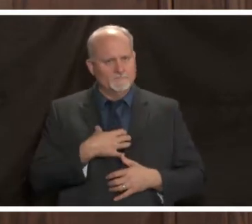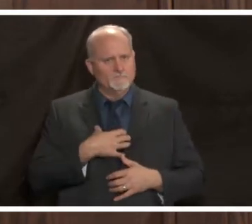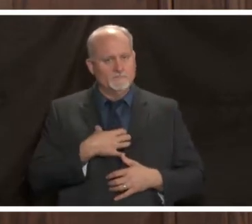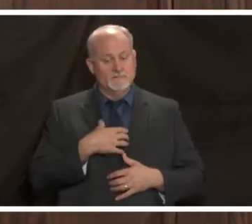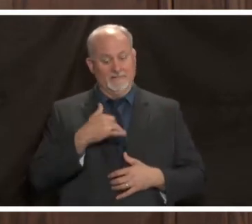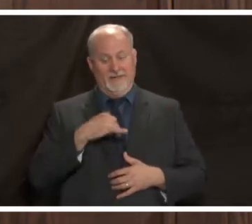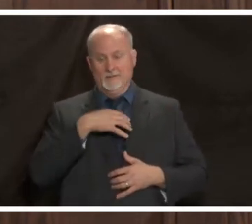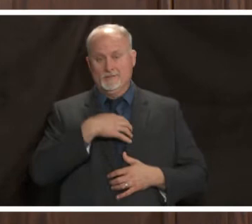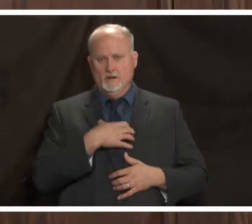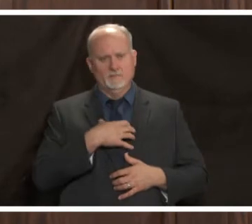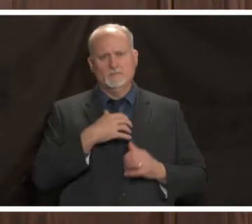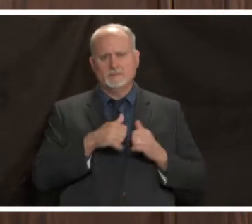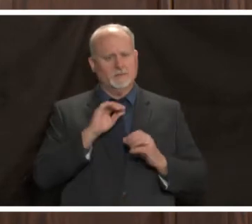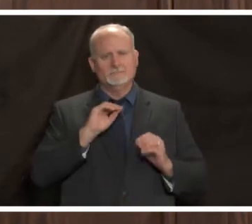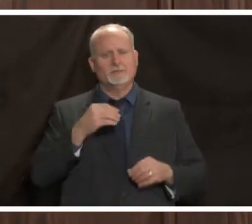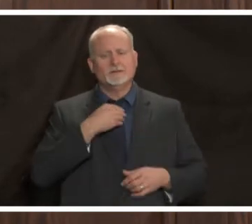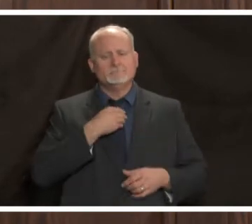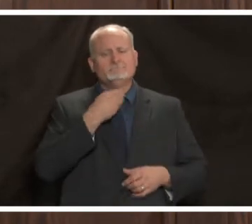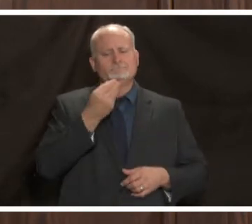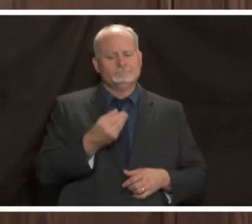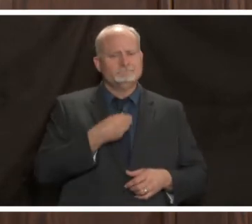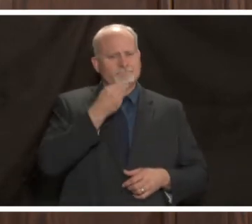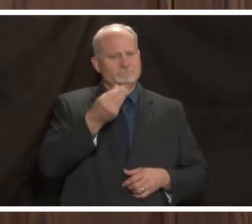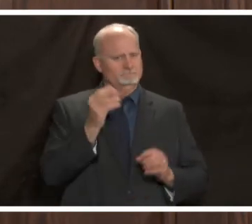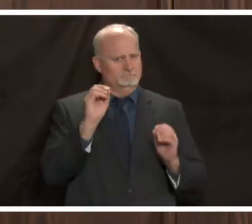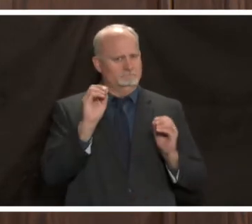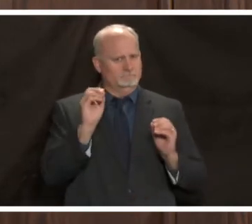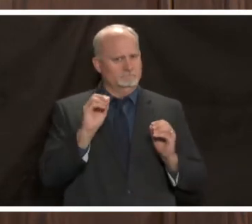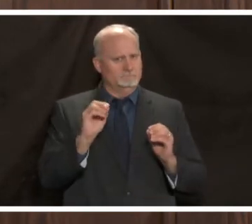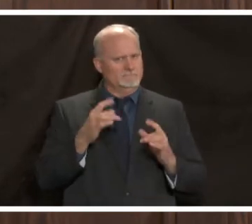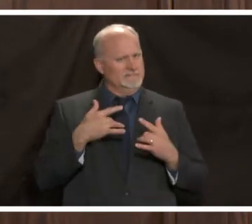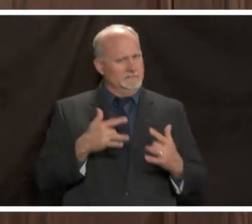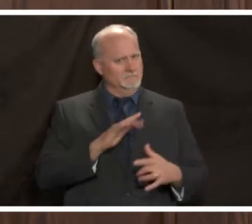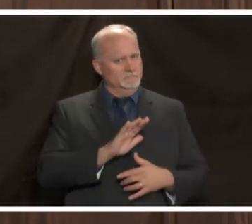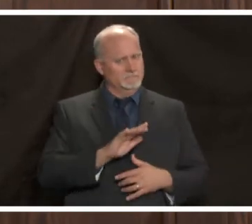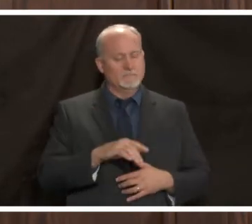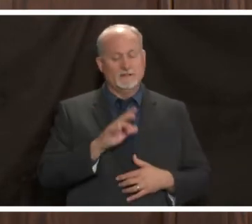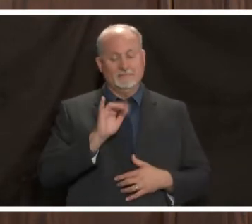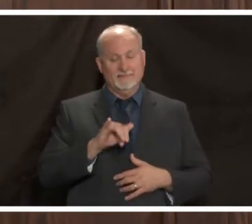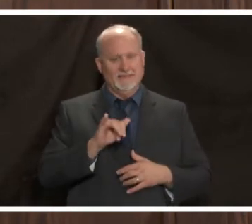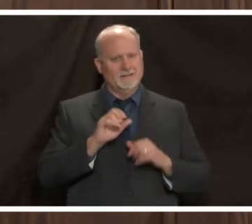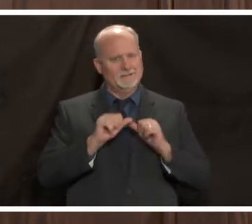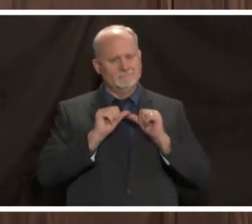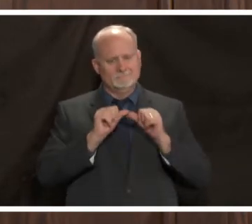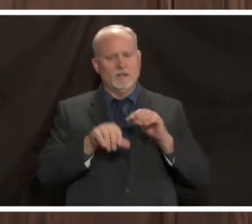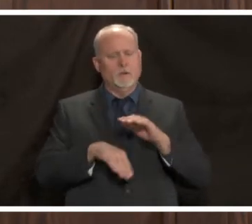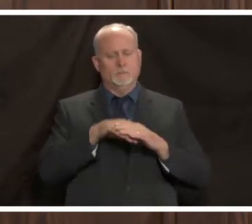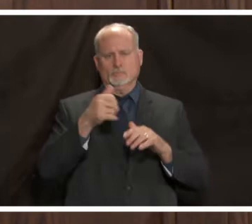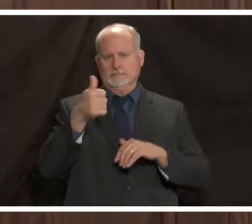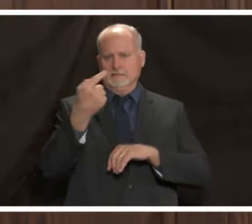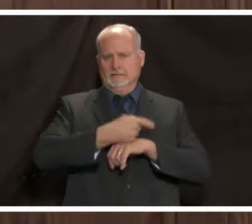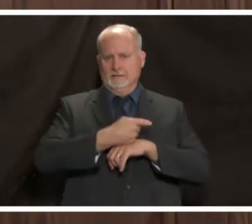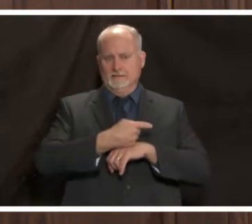is usually not productive of any sputum and that illness can last up to 10 days and can progress